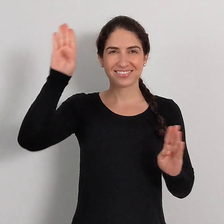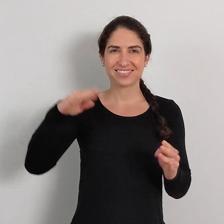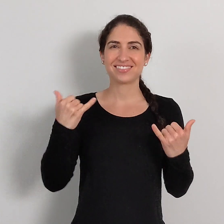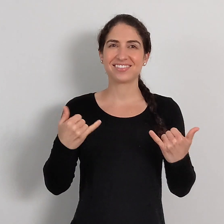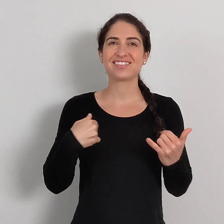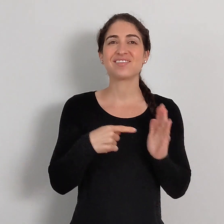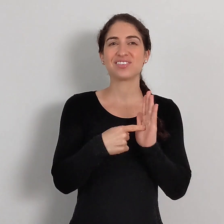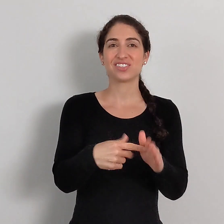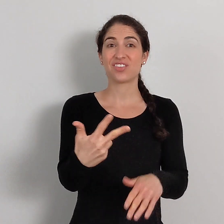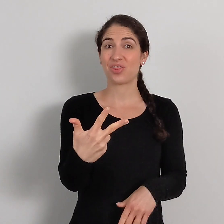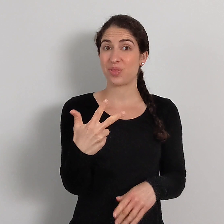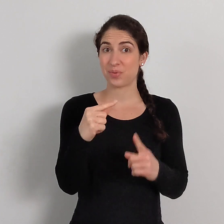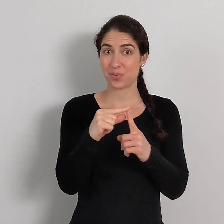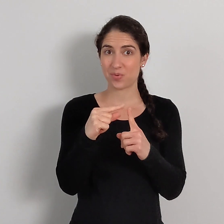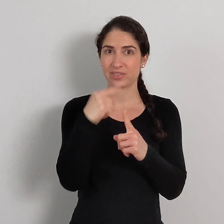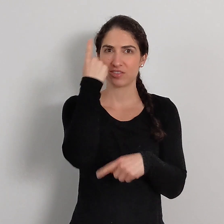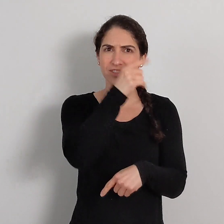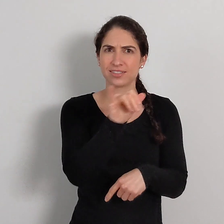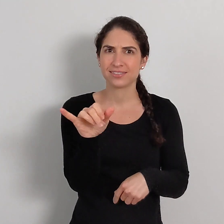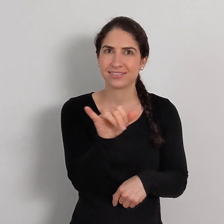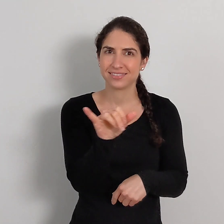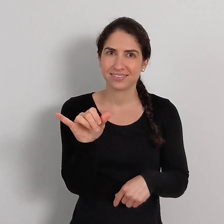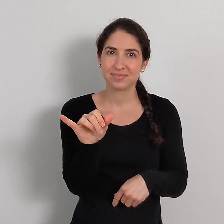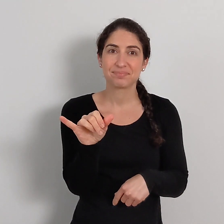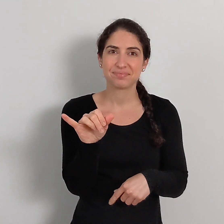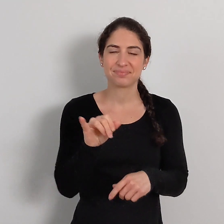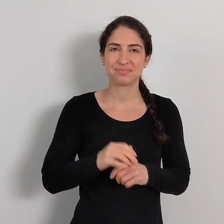Hello! Today, I'll show three words that look similar.